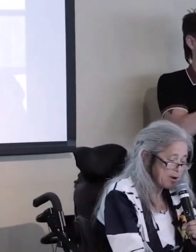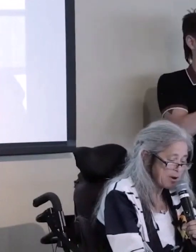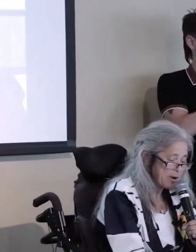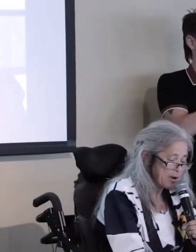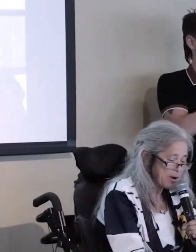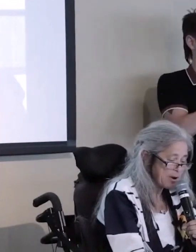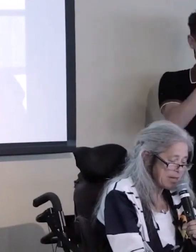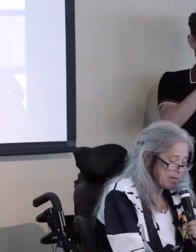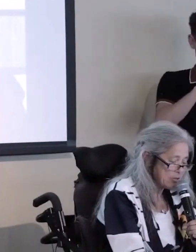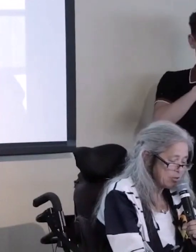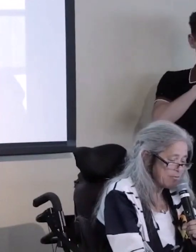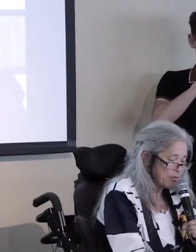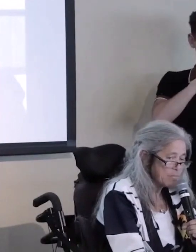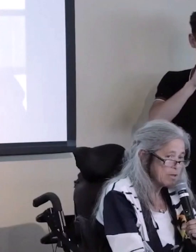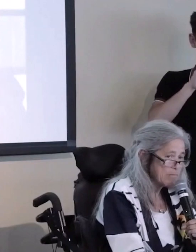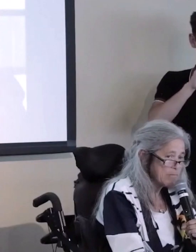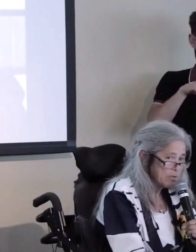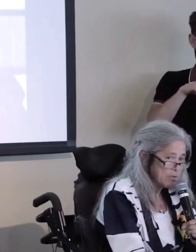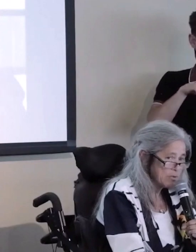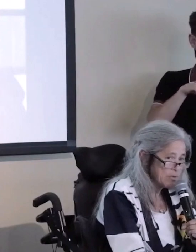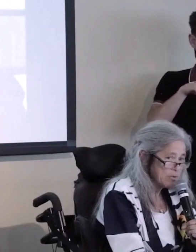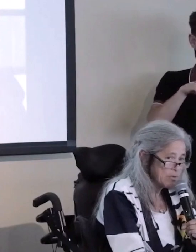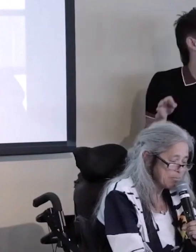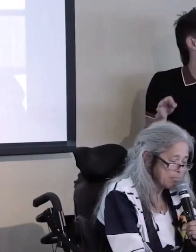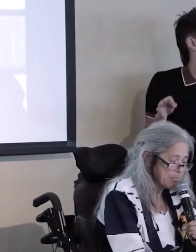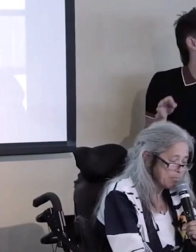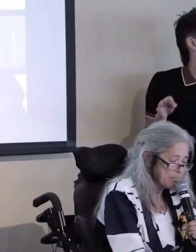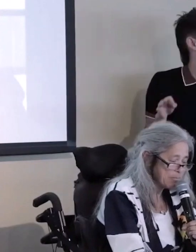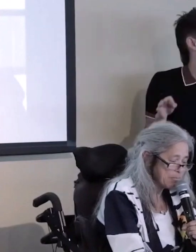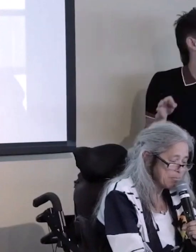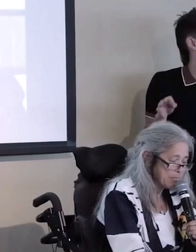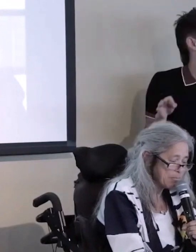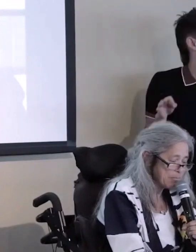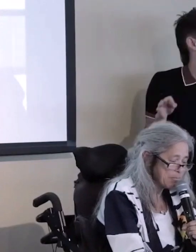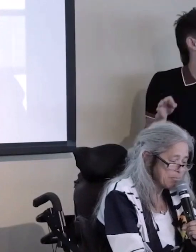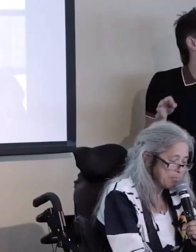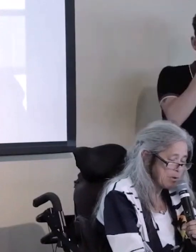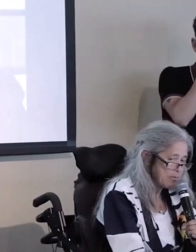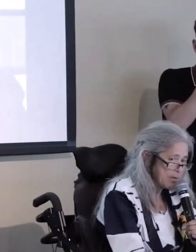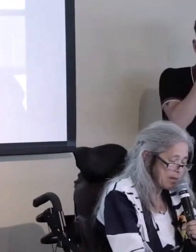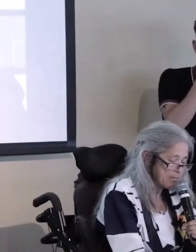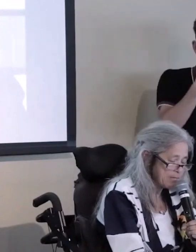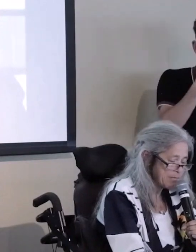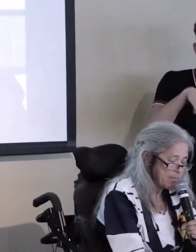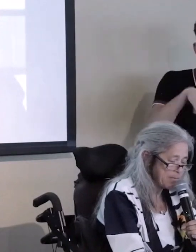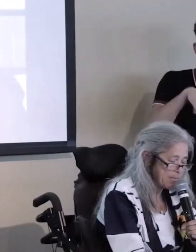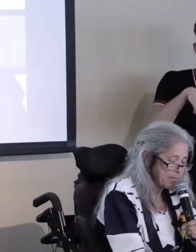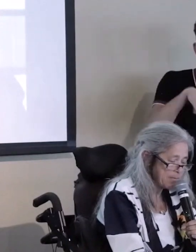and that engaged, informed communities are pretty important. And... You know... How we've come out of the past few years